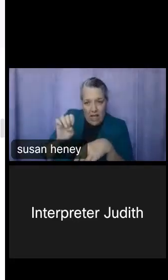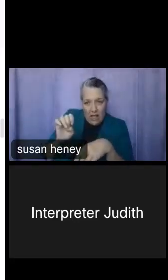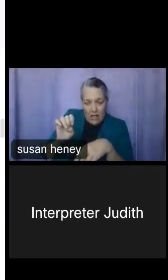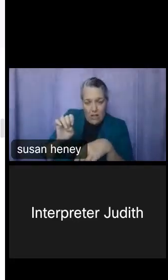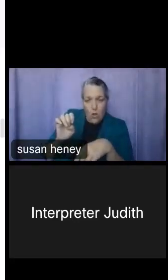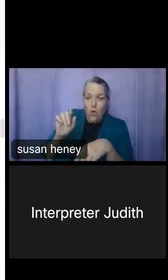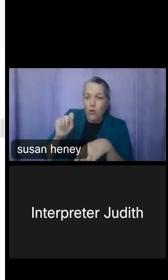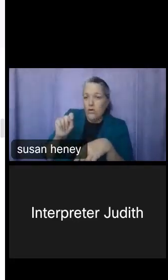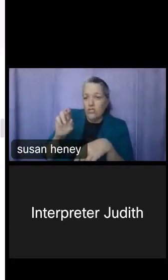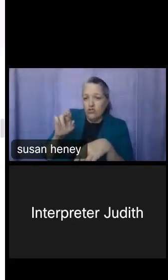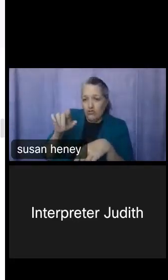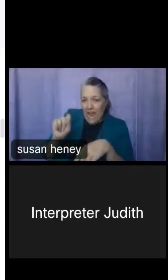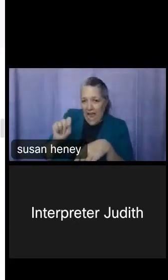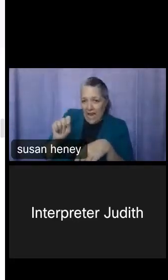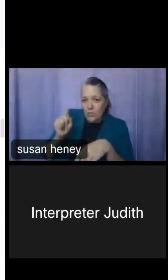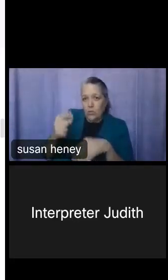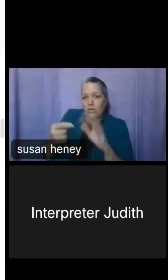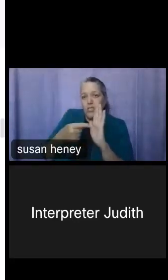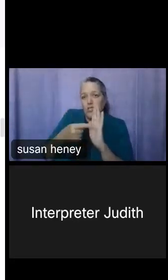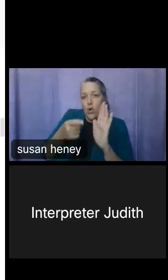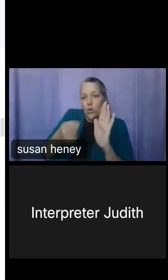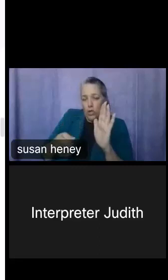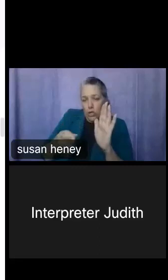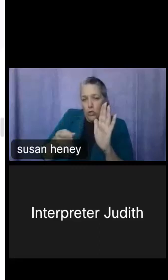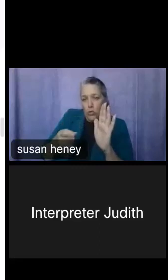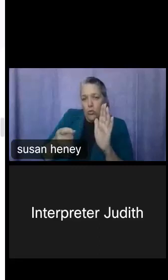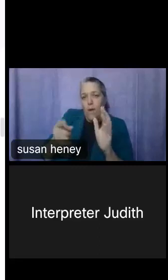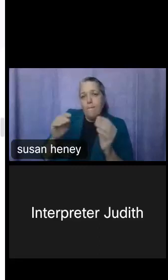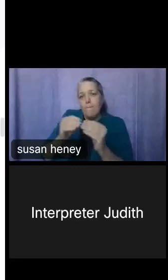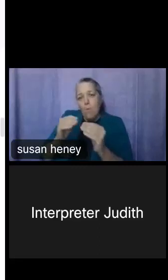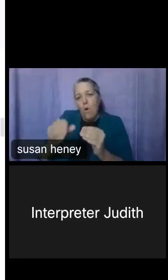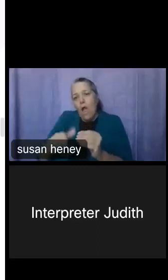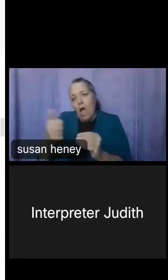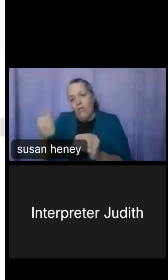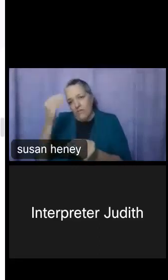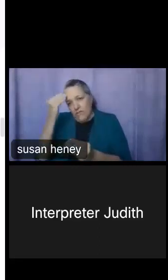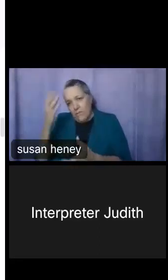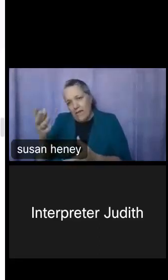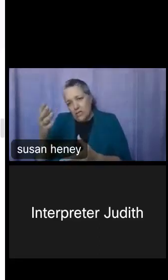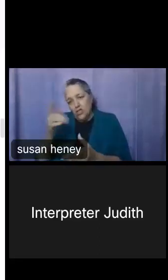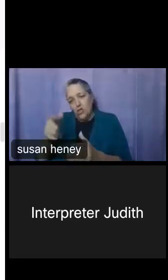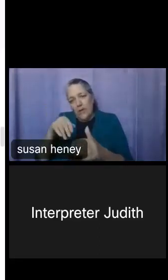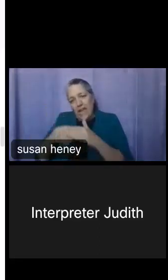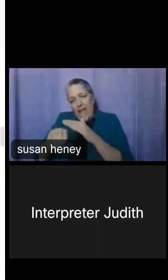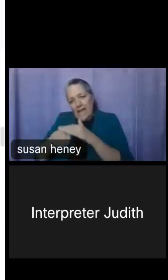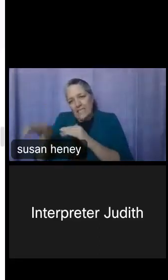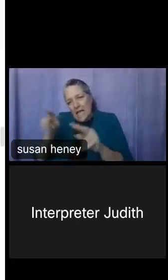will give you access to and links to other tables that you can quickly access, of course,